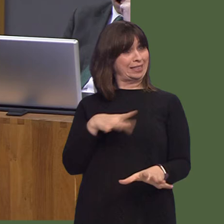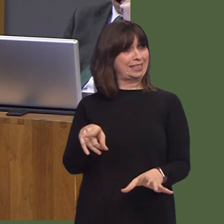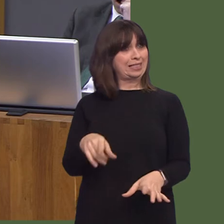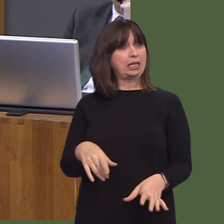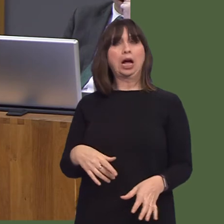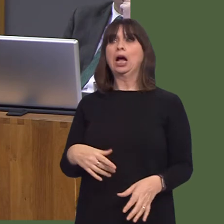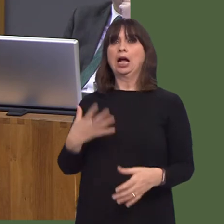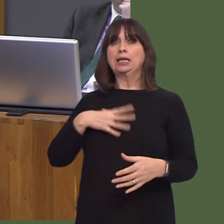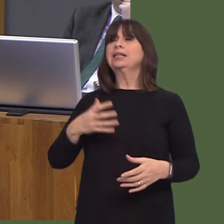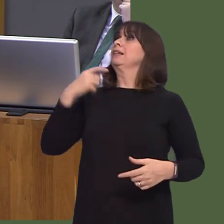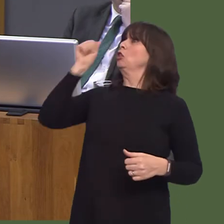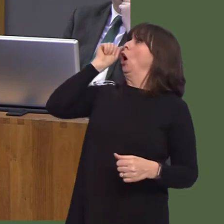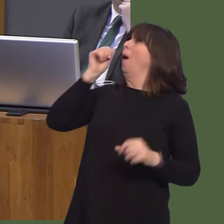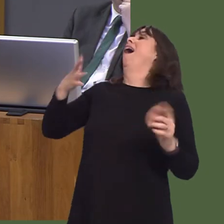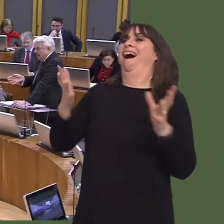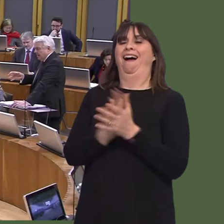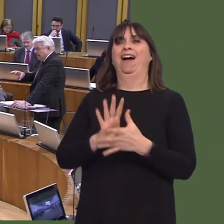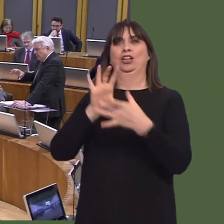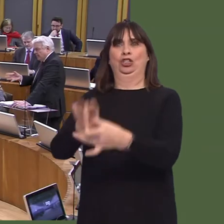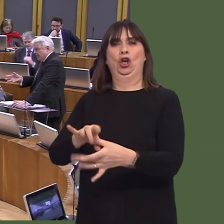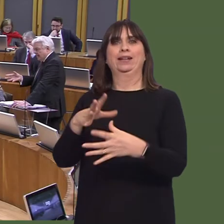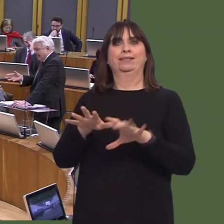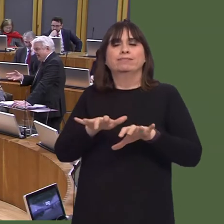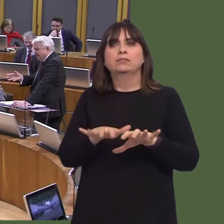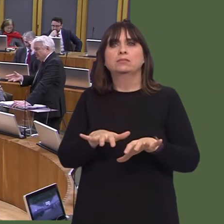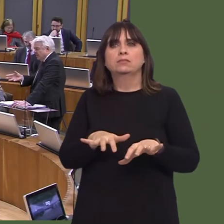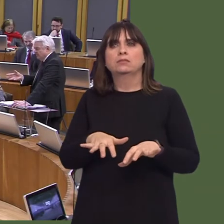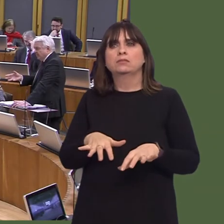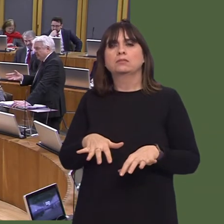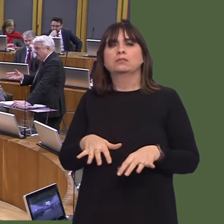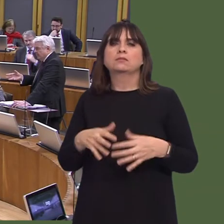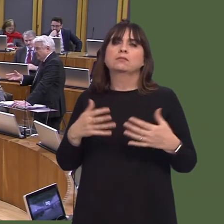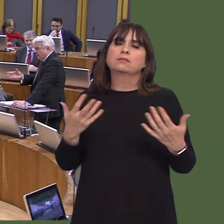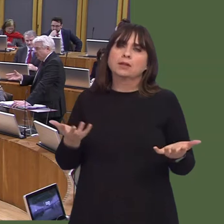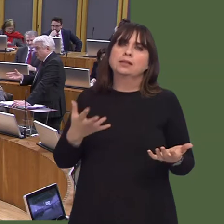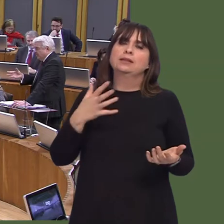five-year supply of land. Secondly, it's important to have an up-to-date LDP, because the alternative is a free-for-all